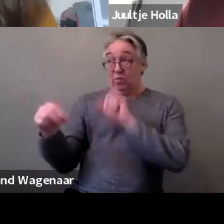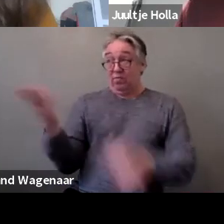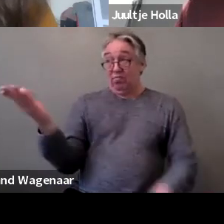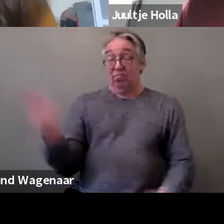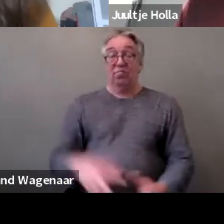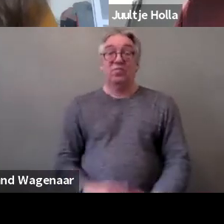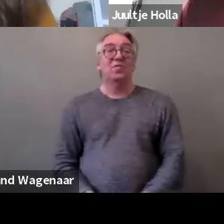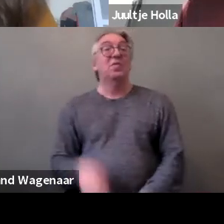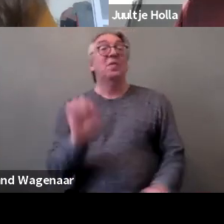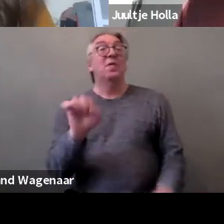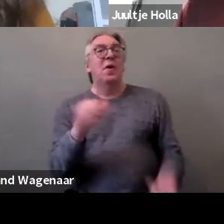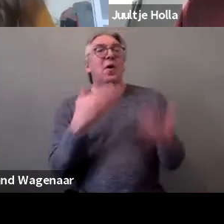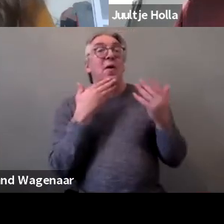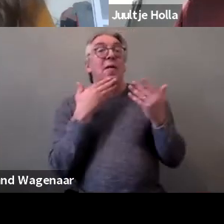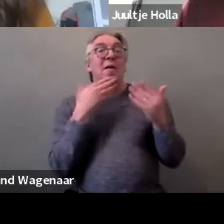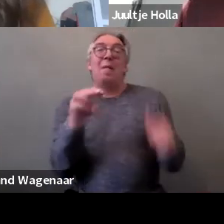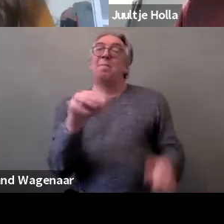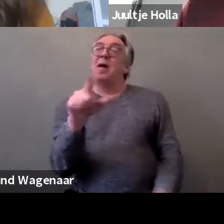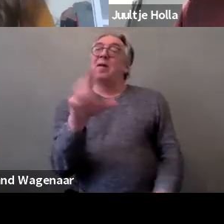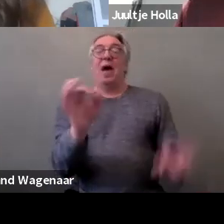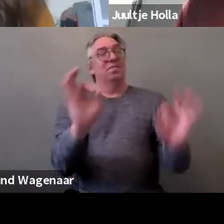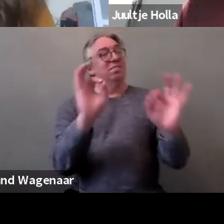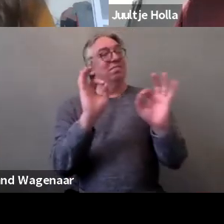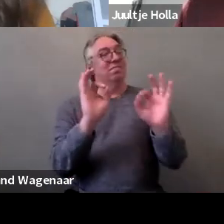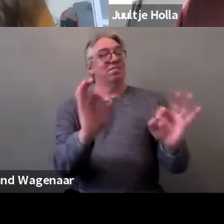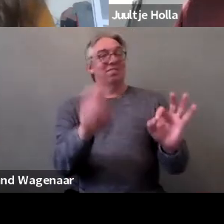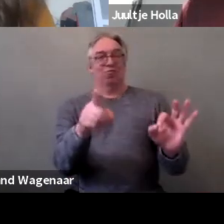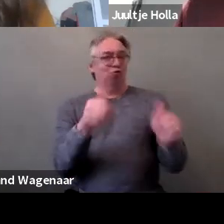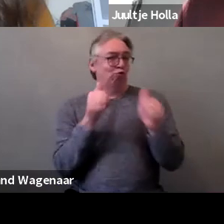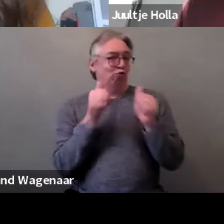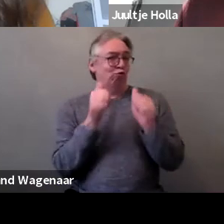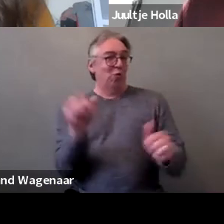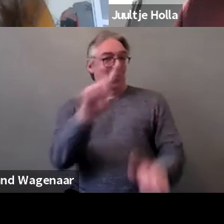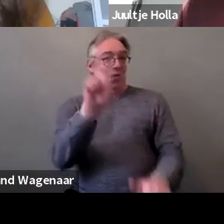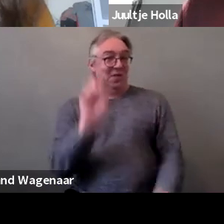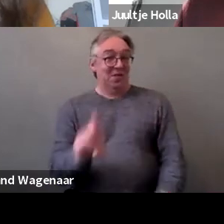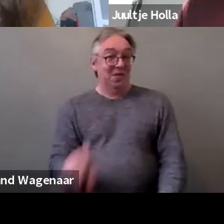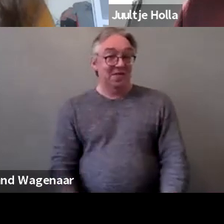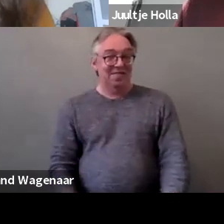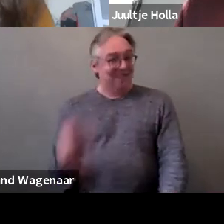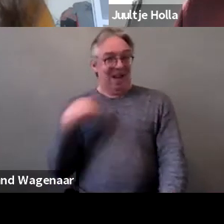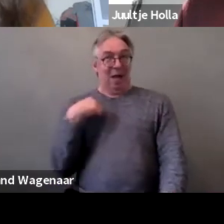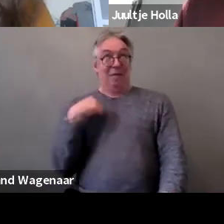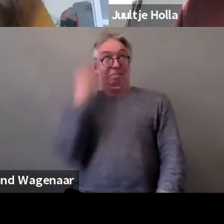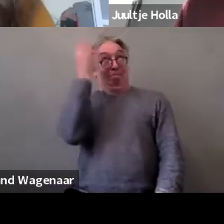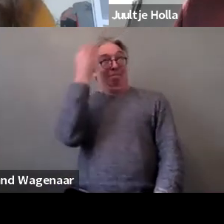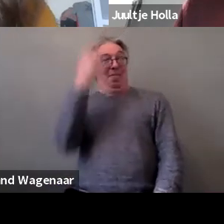Thank you, this is an amazing question, and the question I'm asking myself every day, actually.